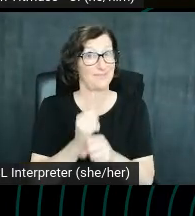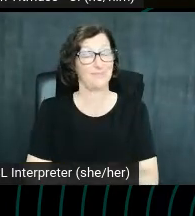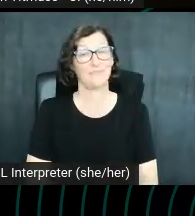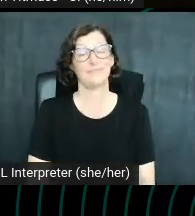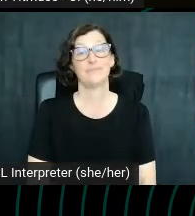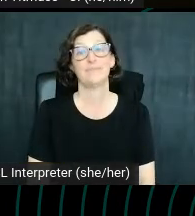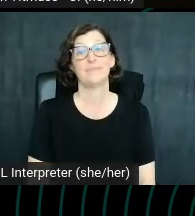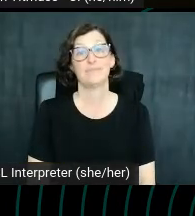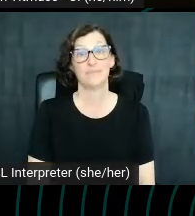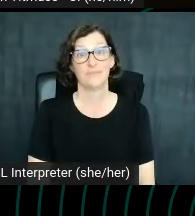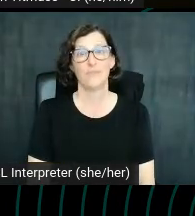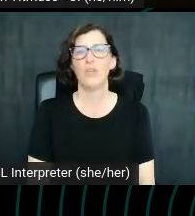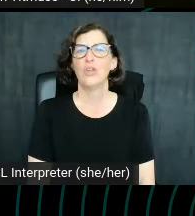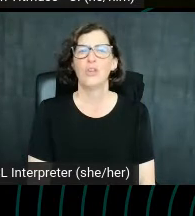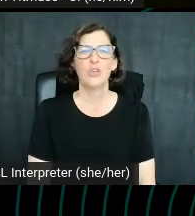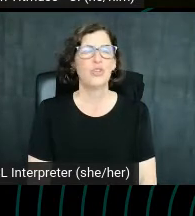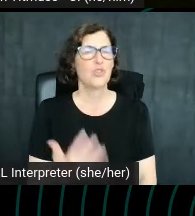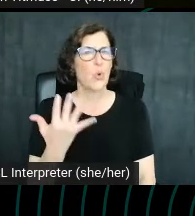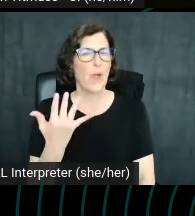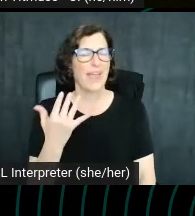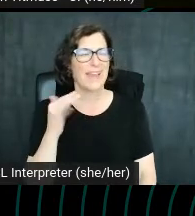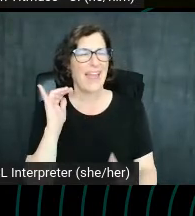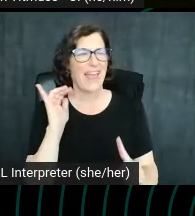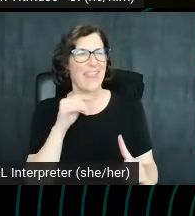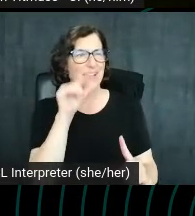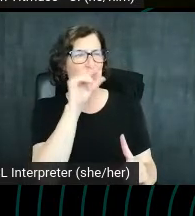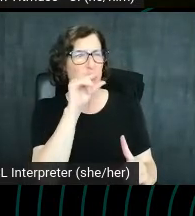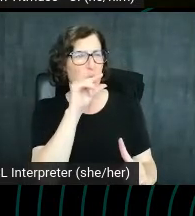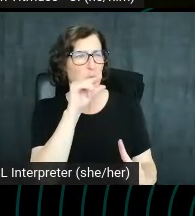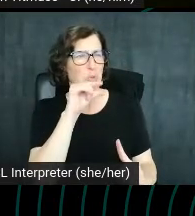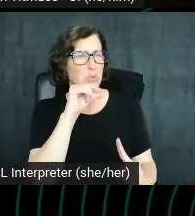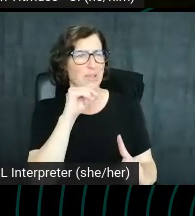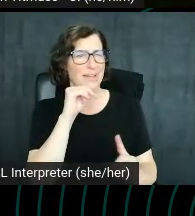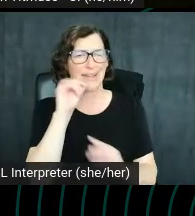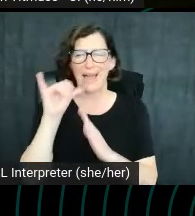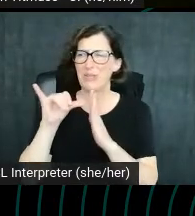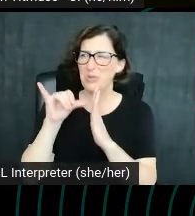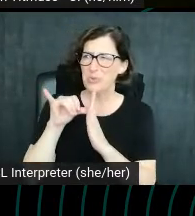So wait, isn't this Google rather than YouTube I hear you ask. Well. Yes, it is.